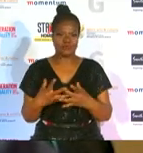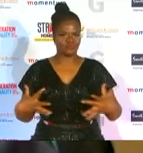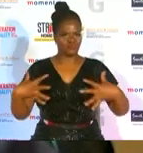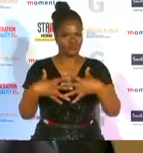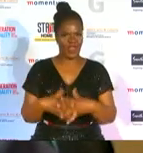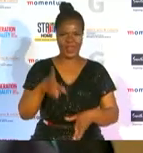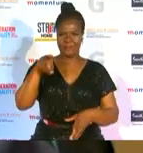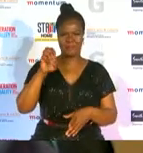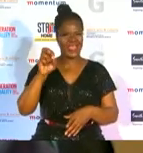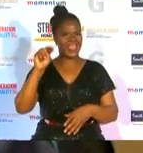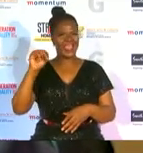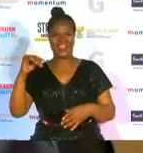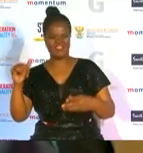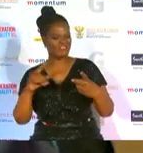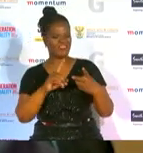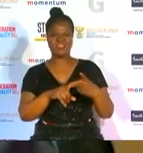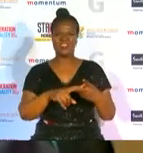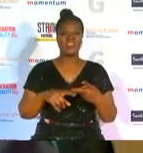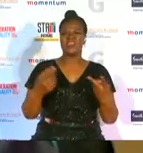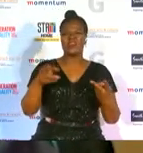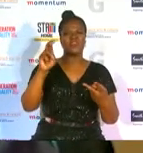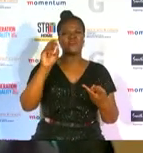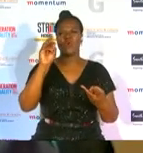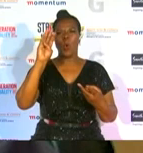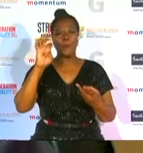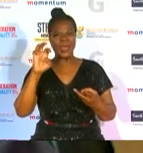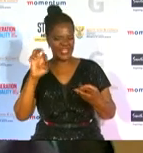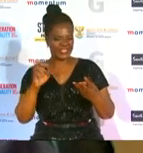comedy cheryl roberts and ella name